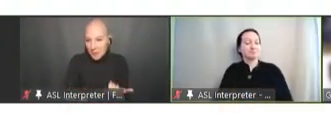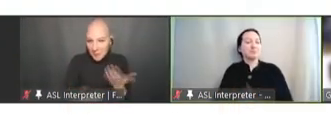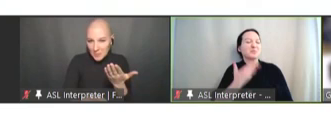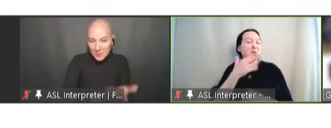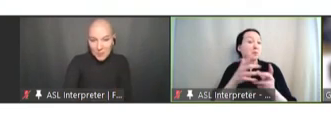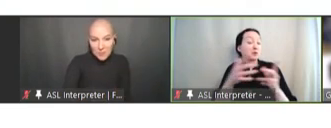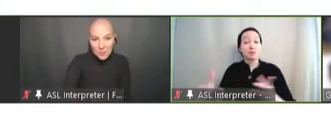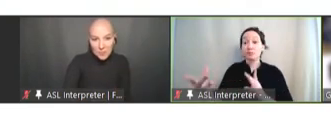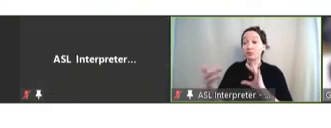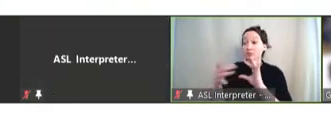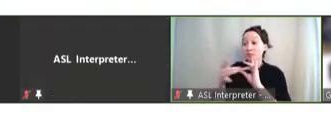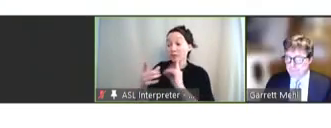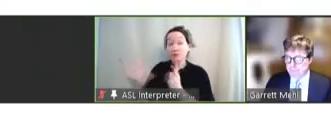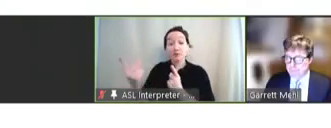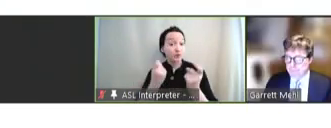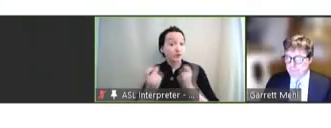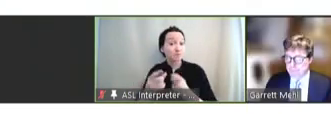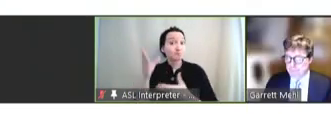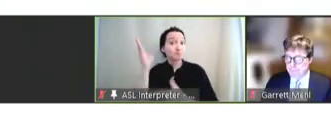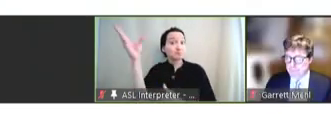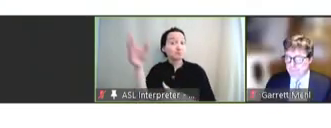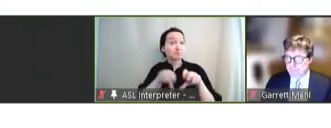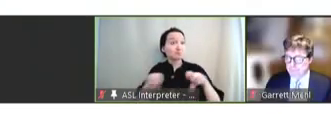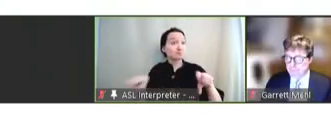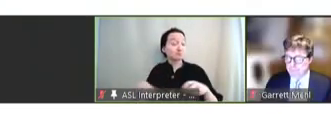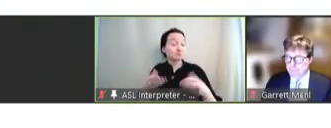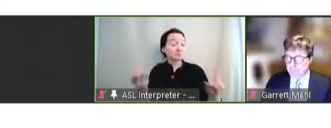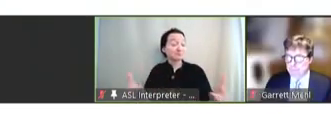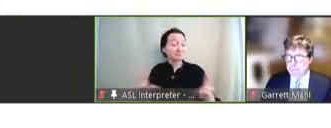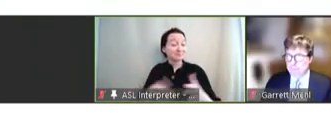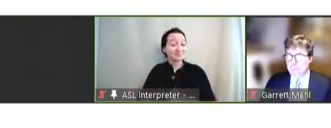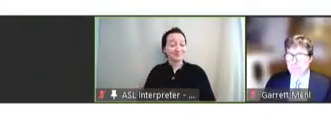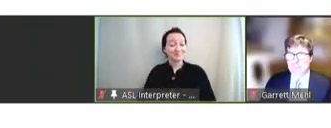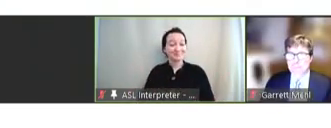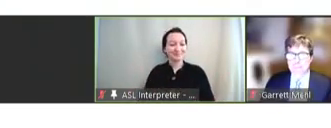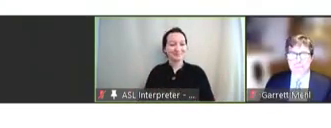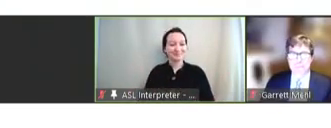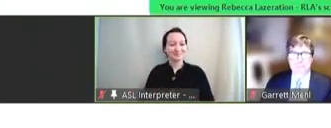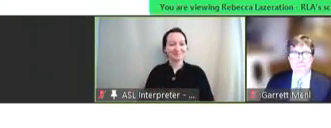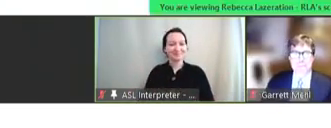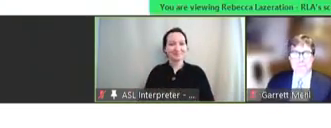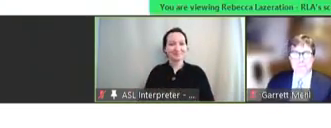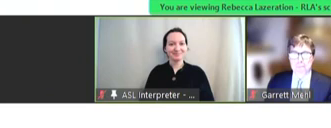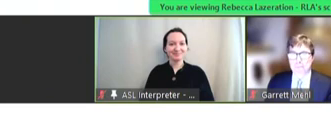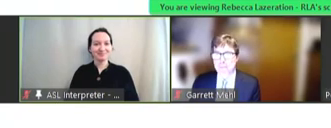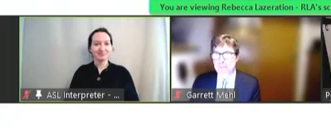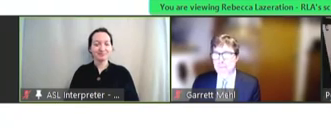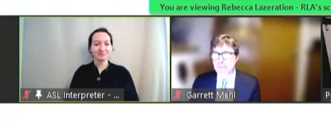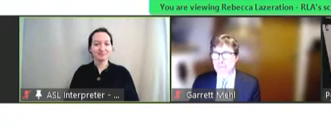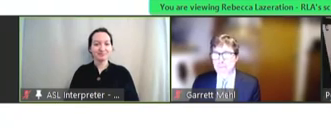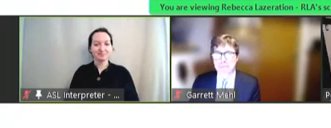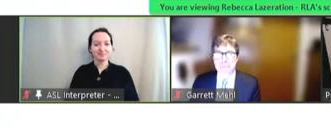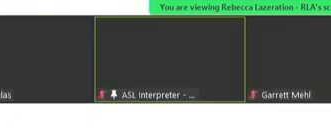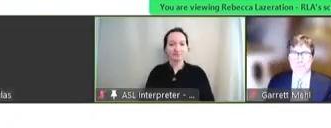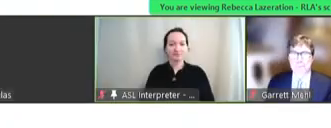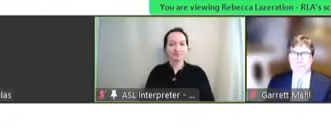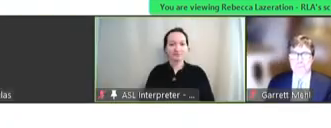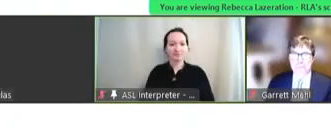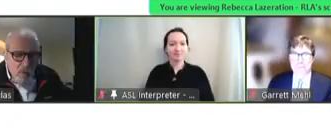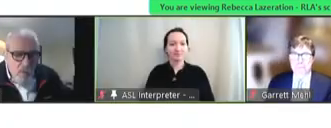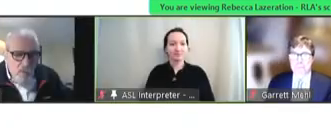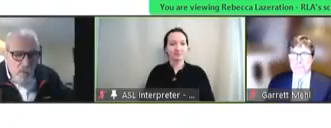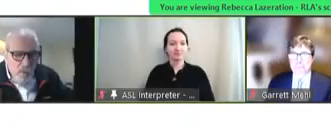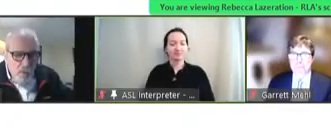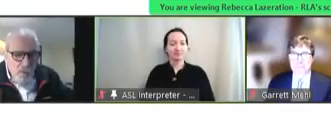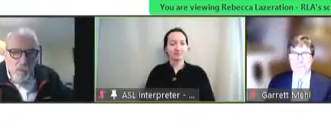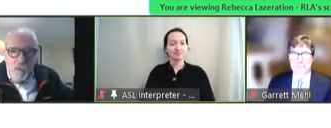comments for our presenters in this panel? I see John Douglas. You have your hand up.